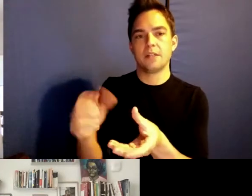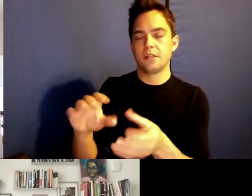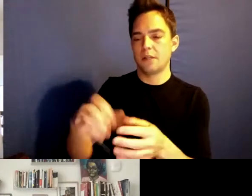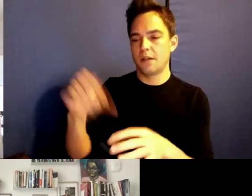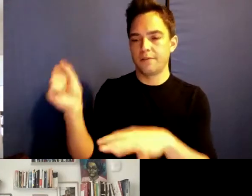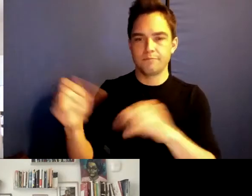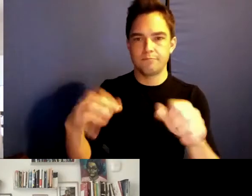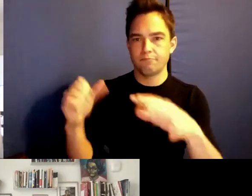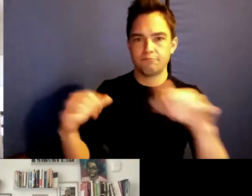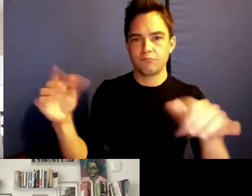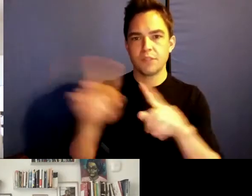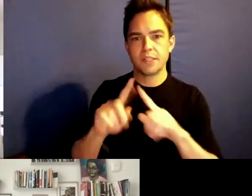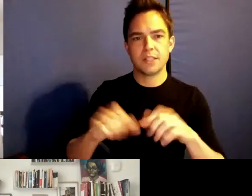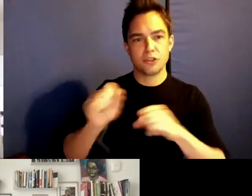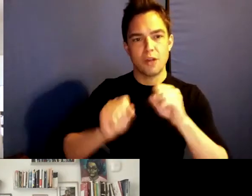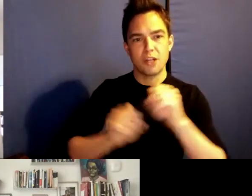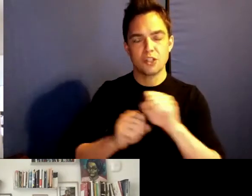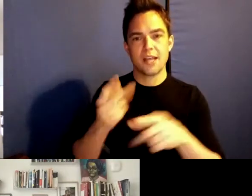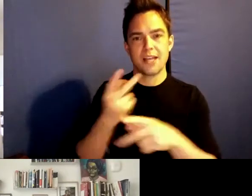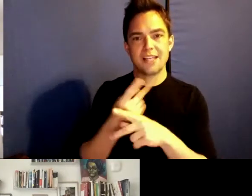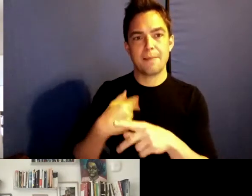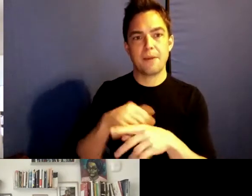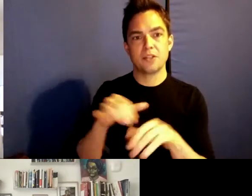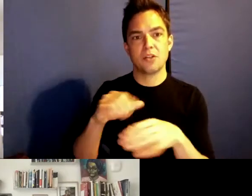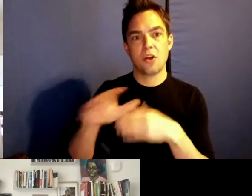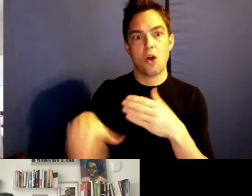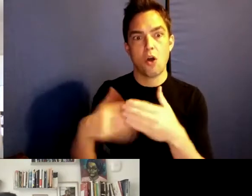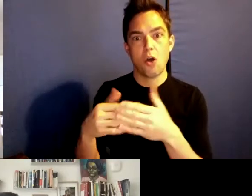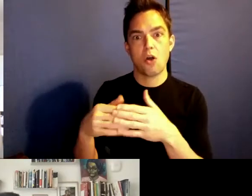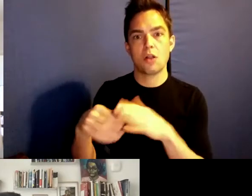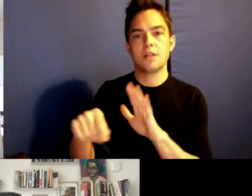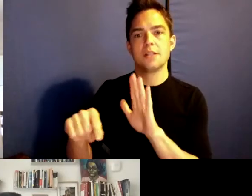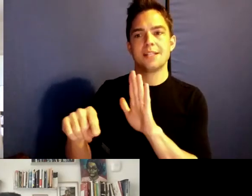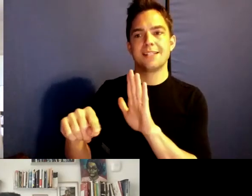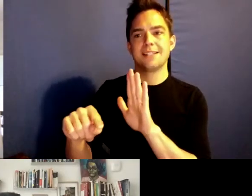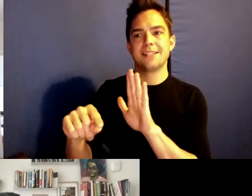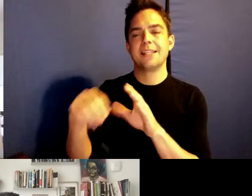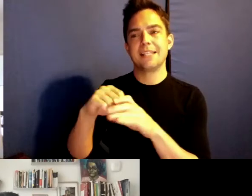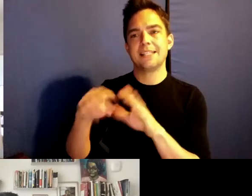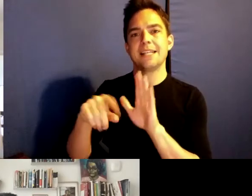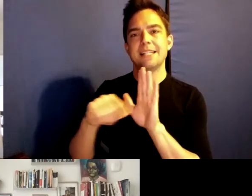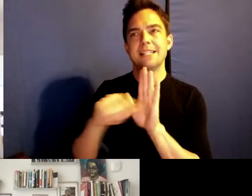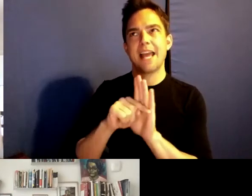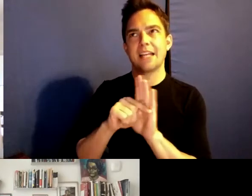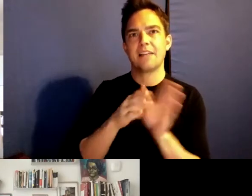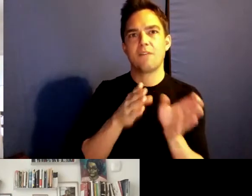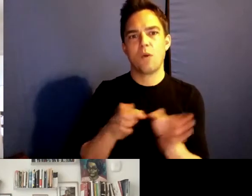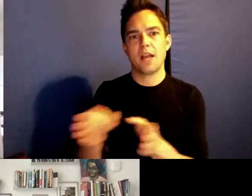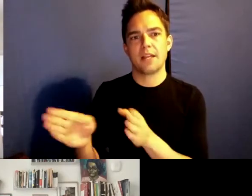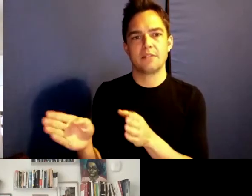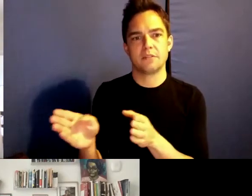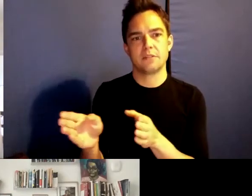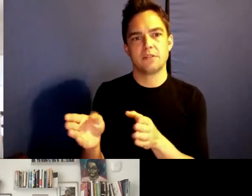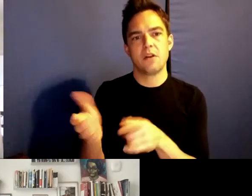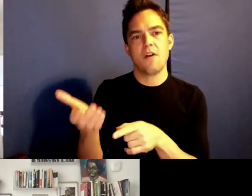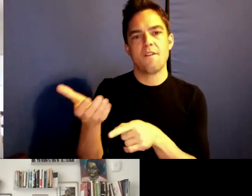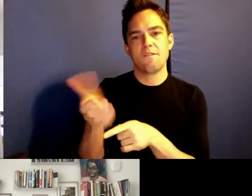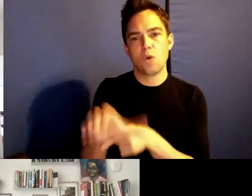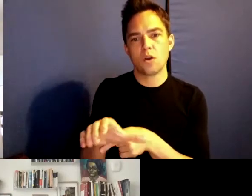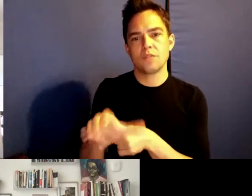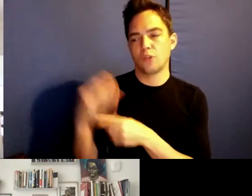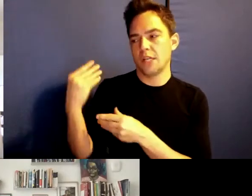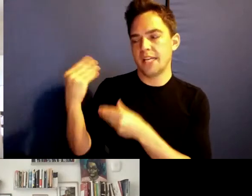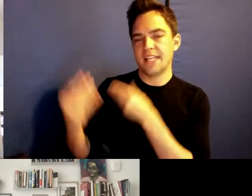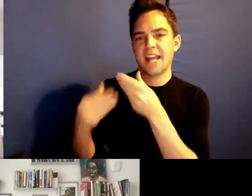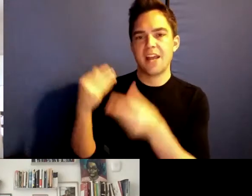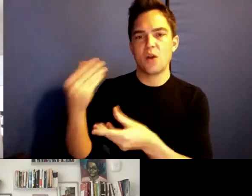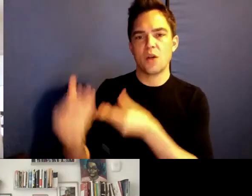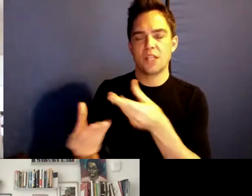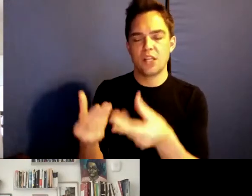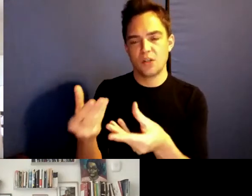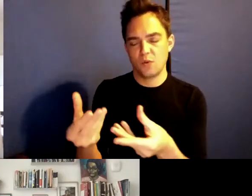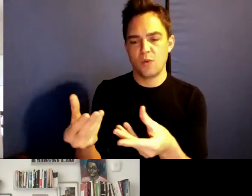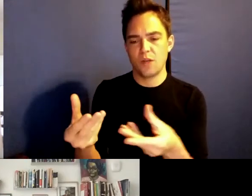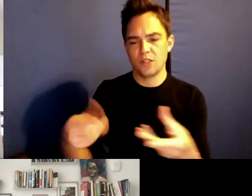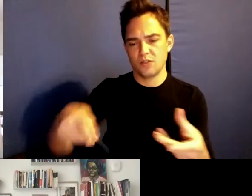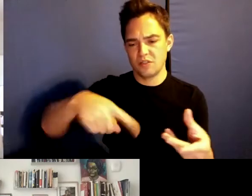us all in negative ways, and forceful inherited ways that we want to learn together, how to